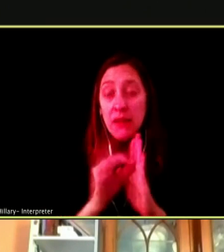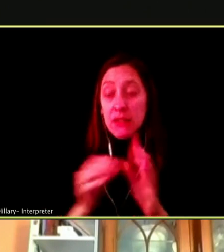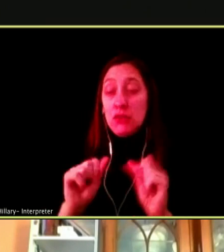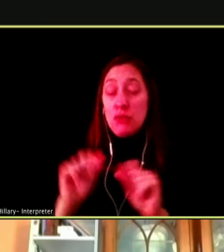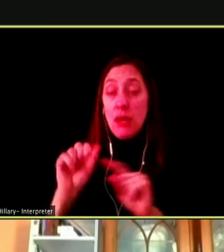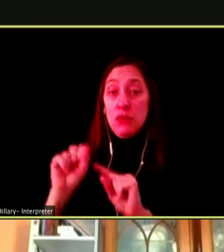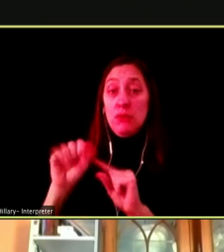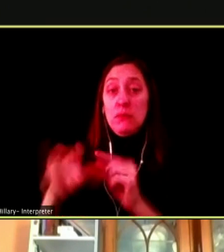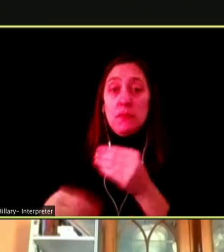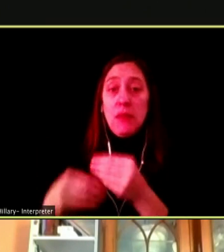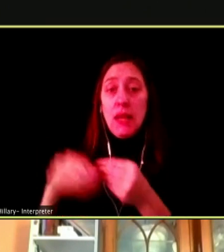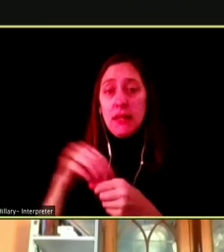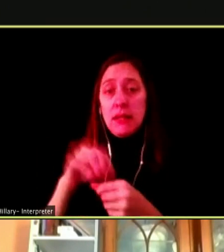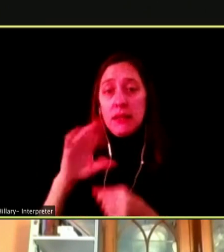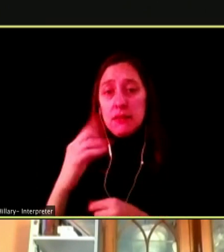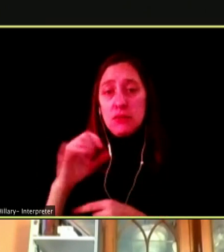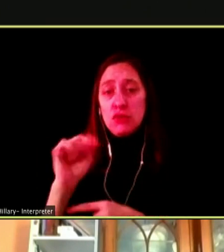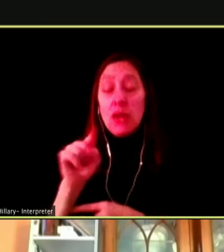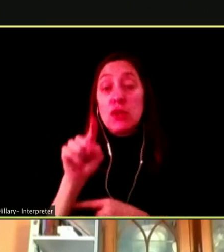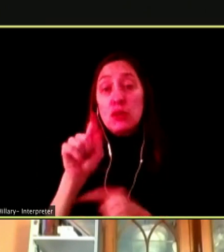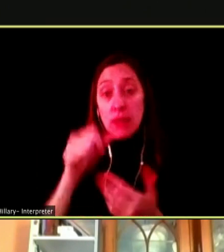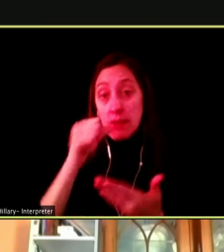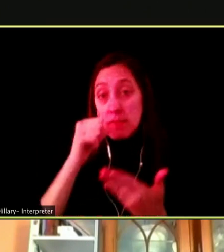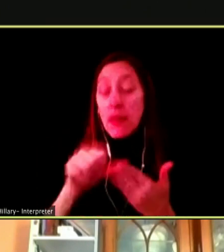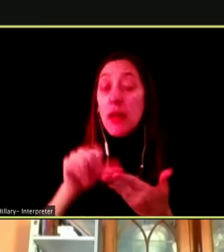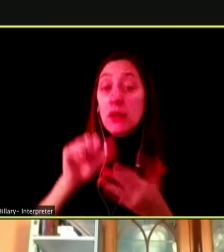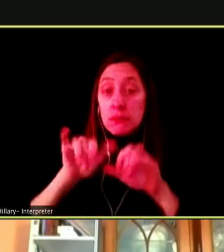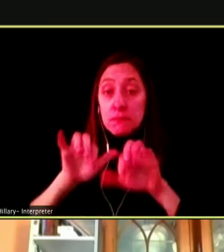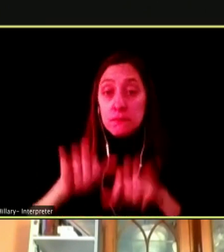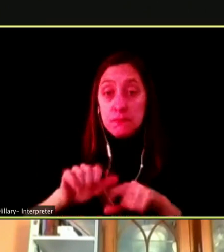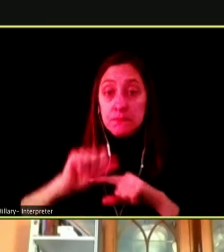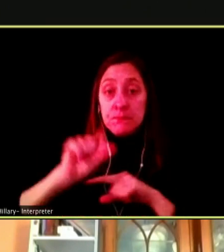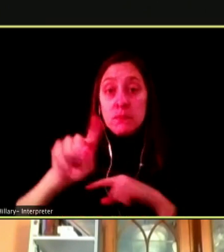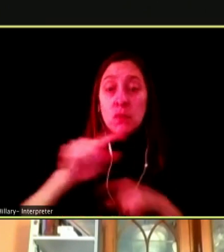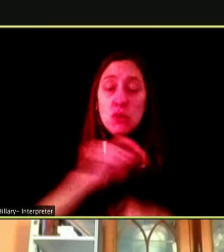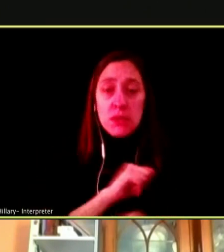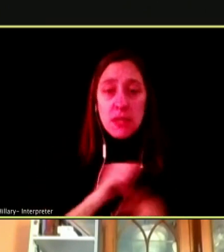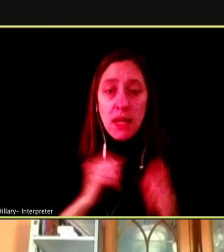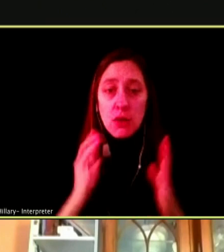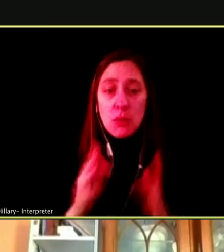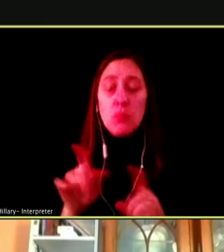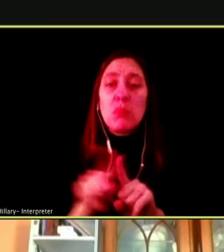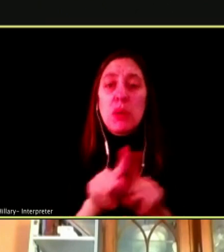YOU CANNOT ONLY SEND A LETTER TO YOUR SENATORS BUT YOUR HOUSE DELEGATES TO TELL THEM TO PASS